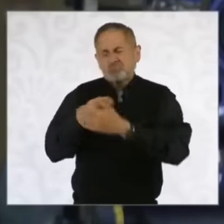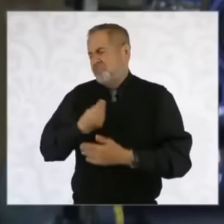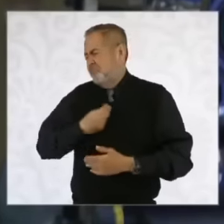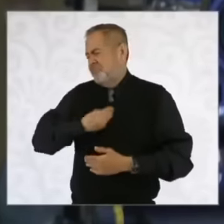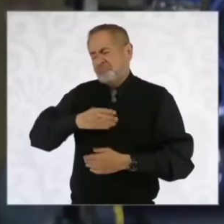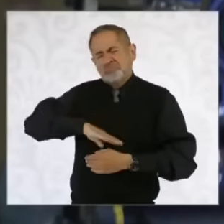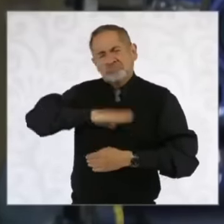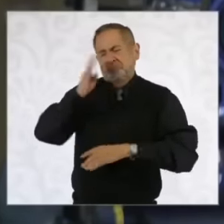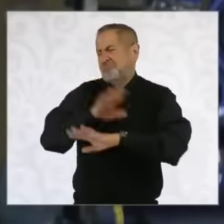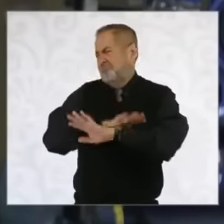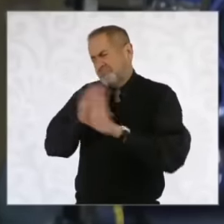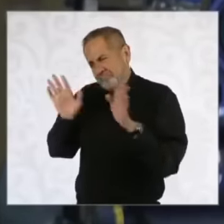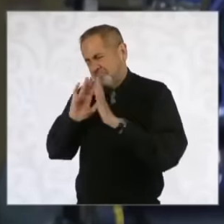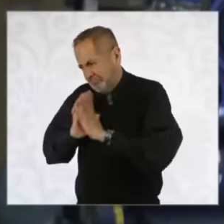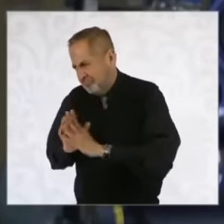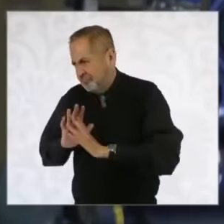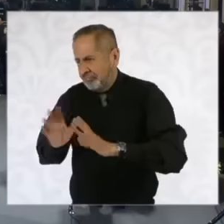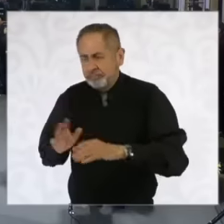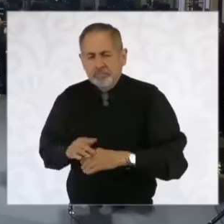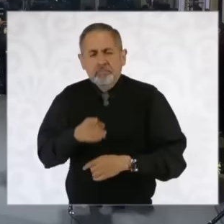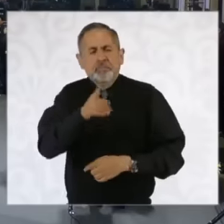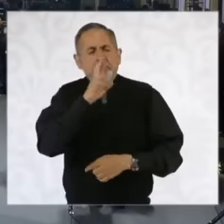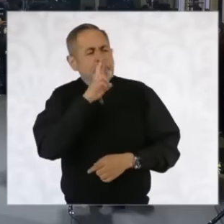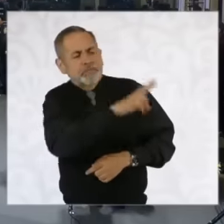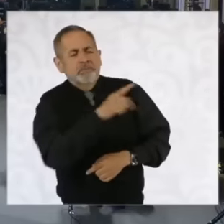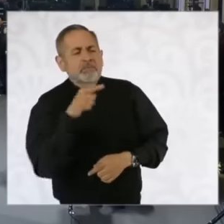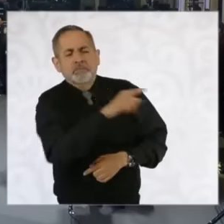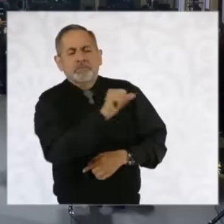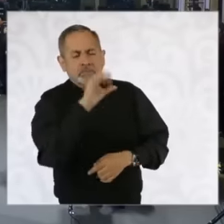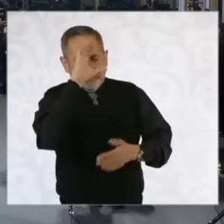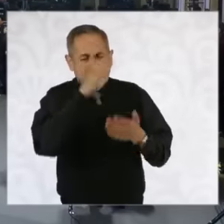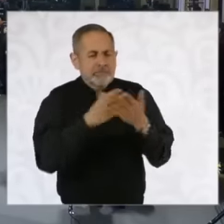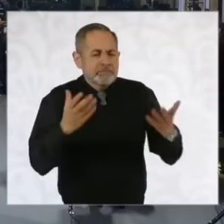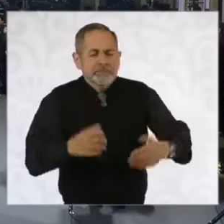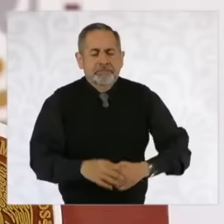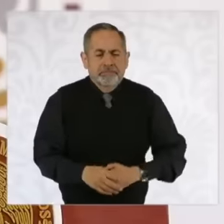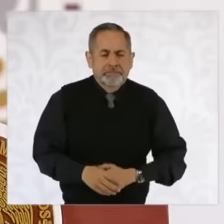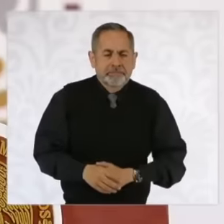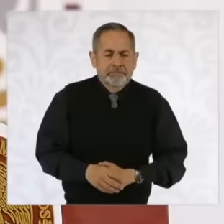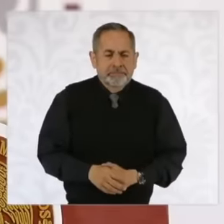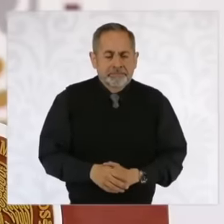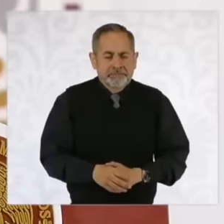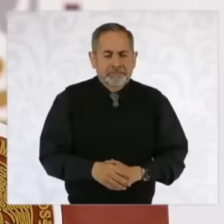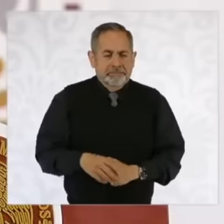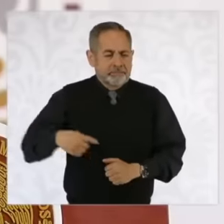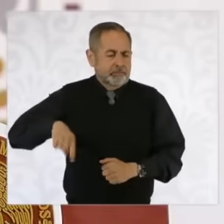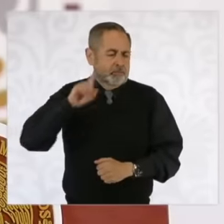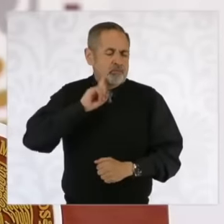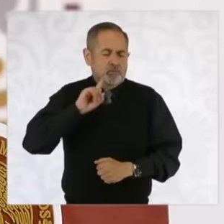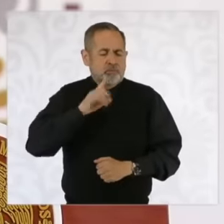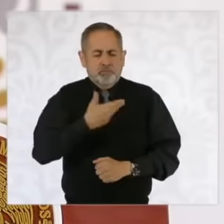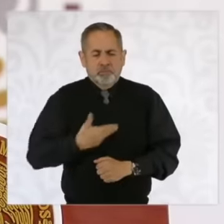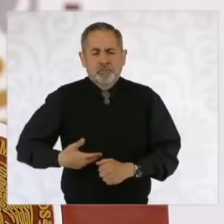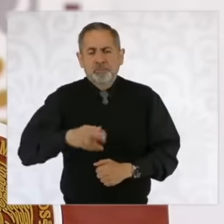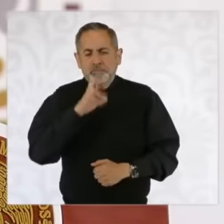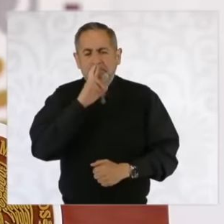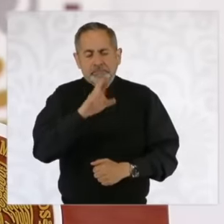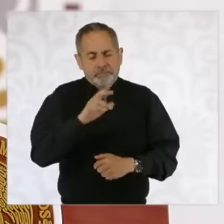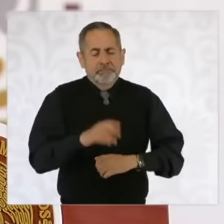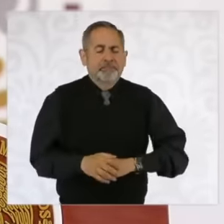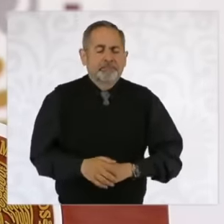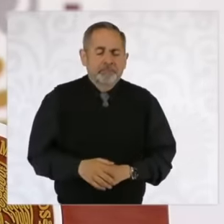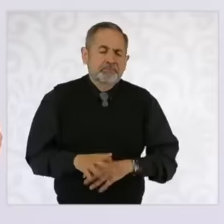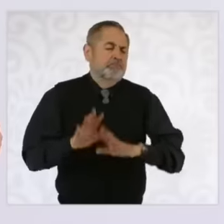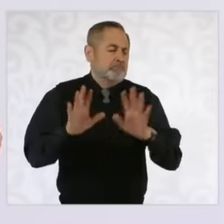he respond to the catholic church well I think we are all shocked by the murder